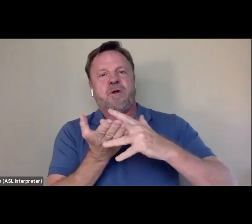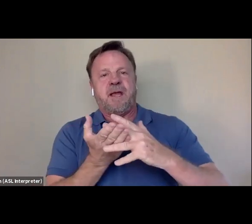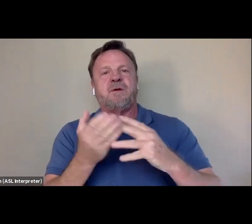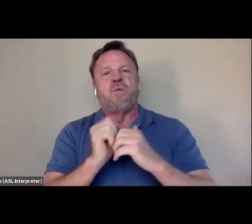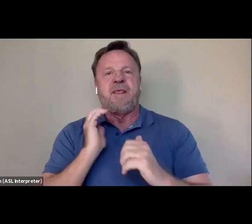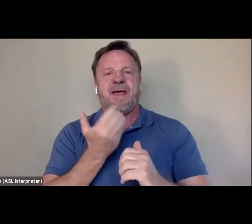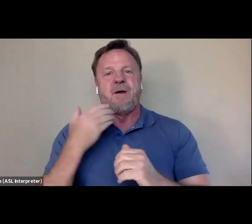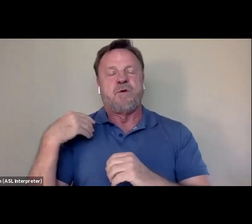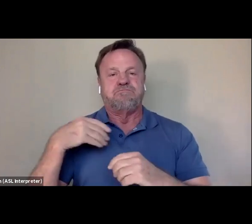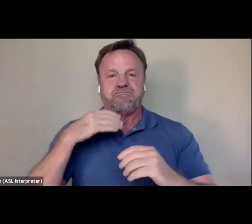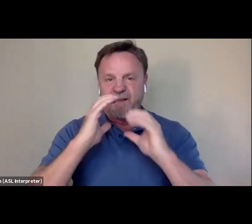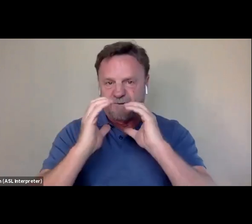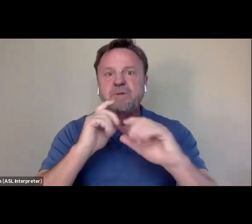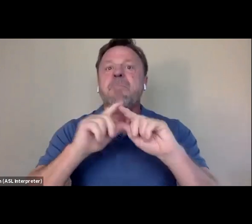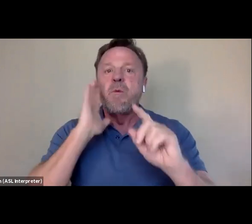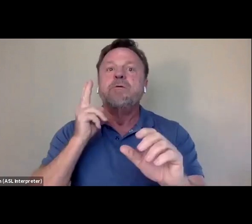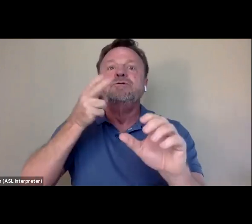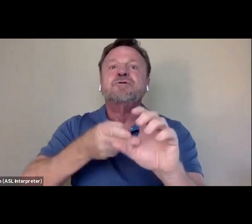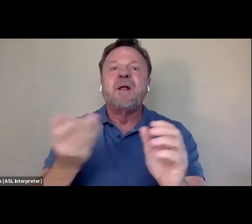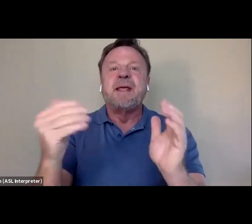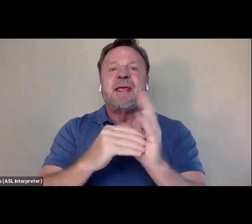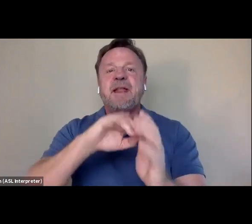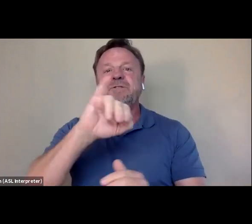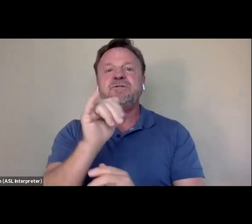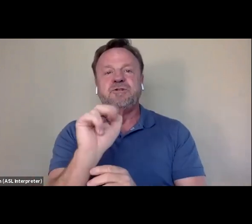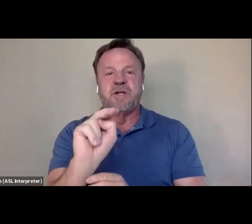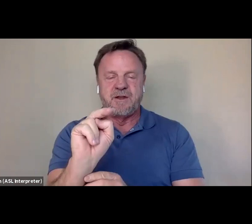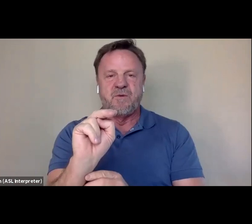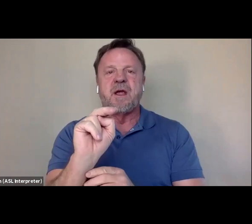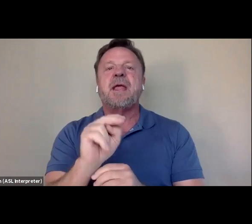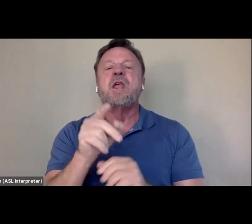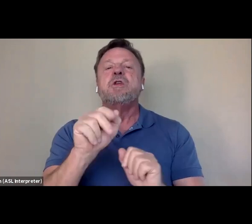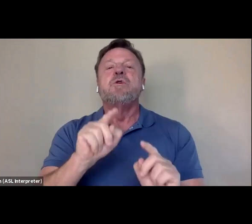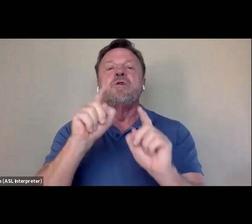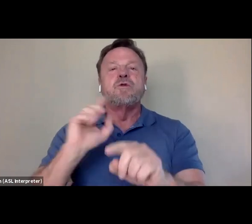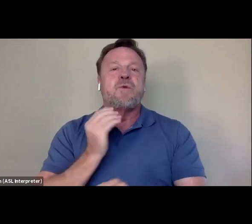but we'll be joining you again in January. You can go to our website,